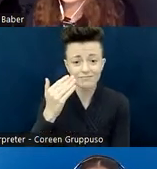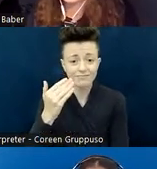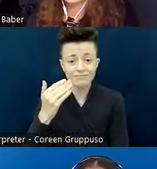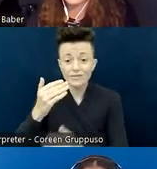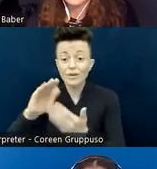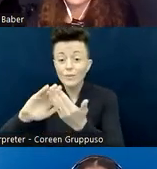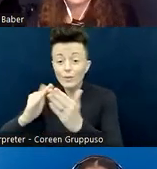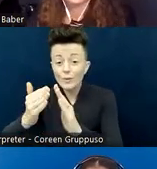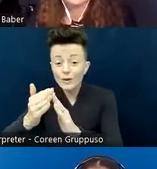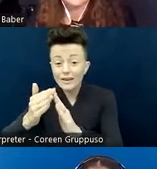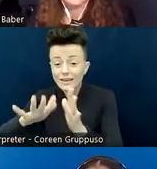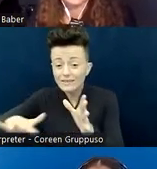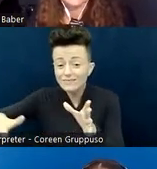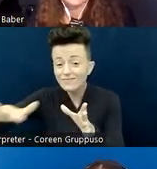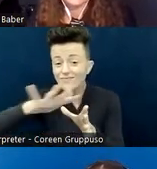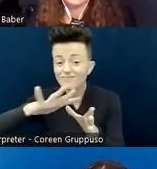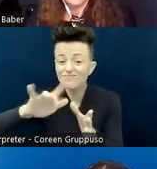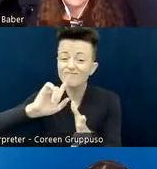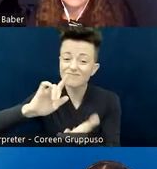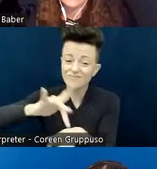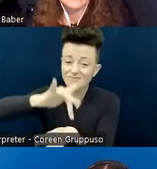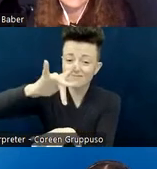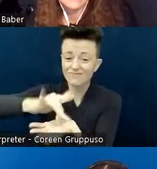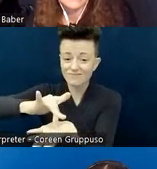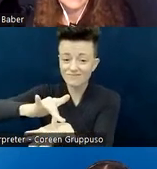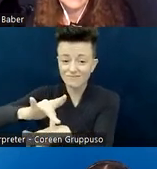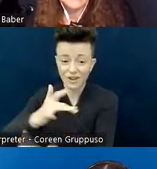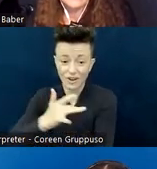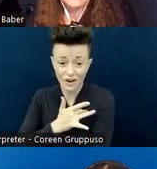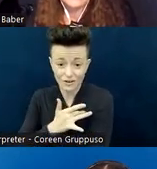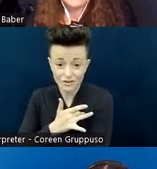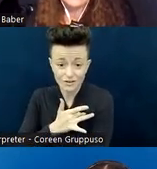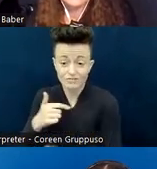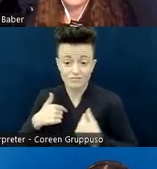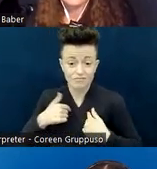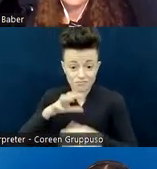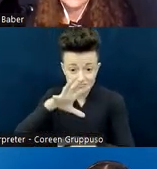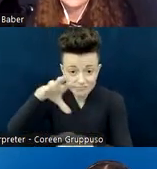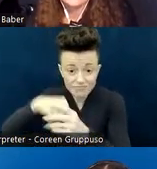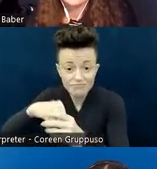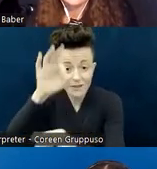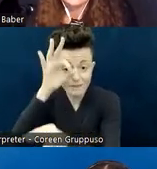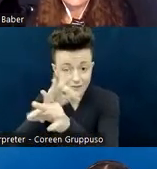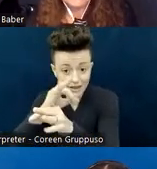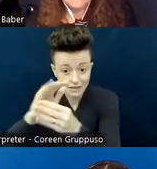in my life, as a participant in faith, I have made it...